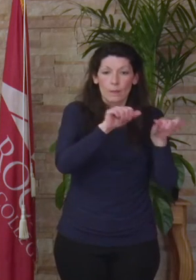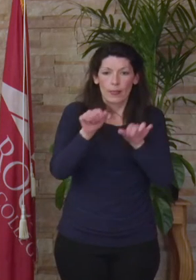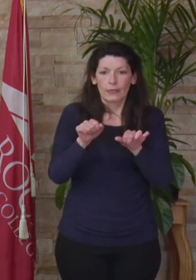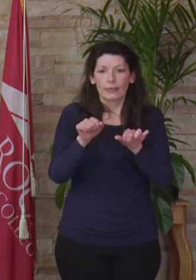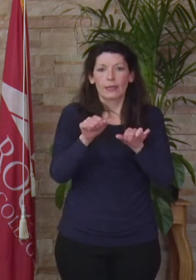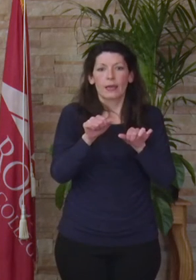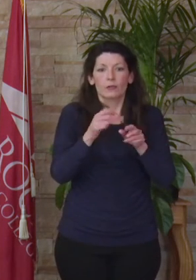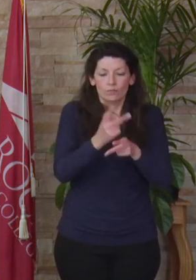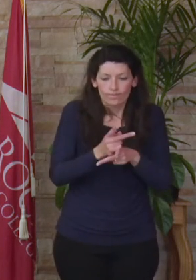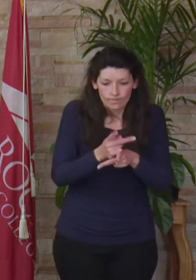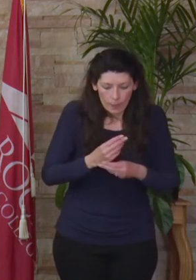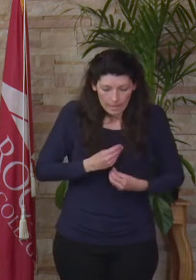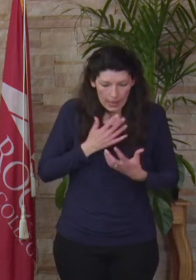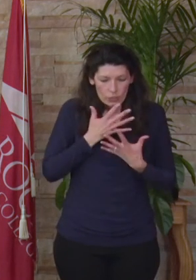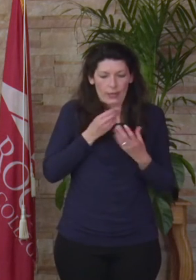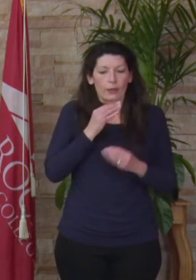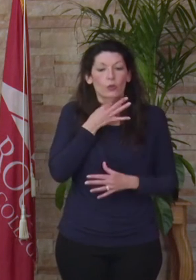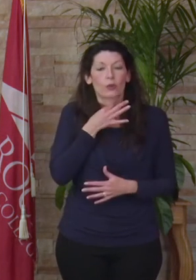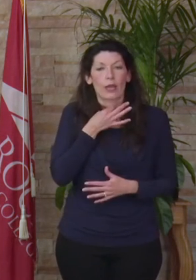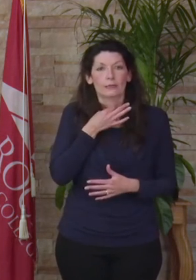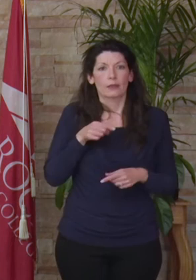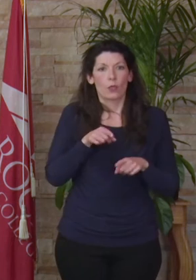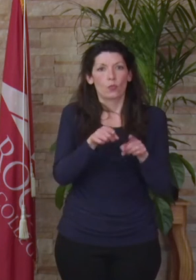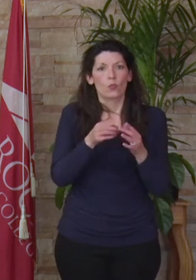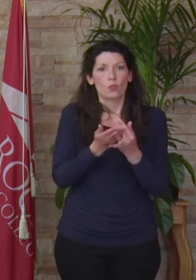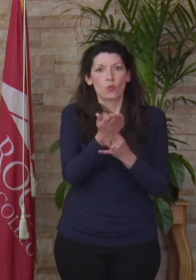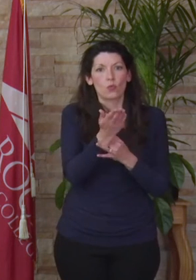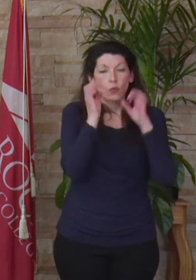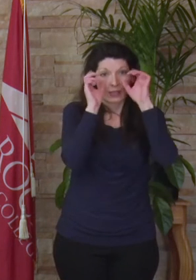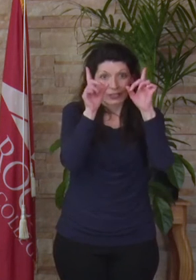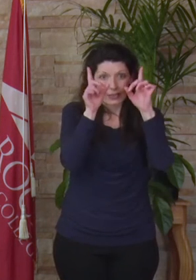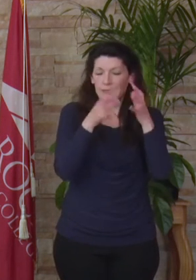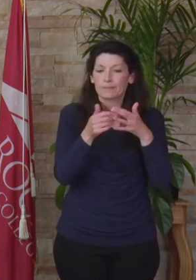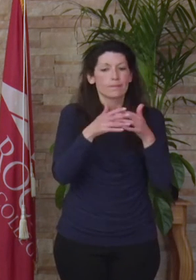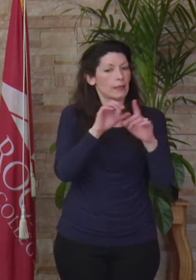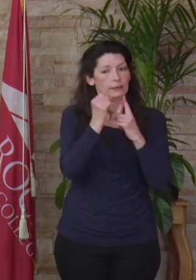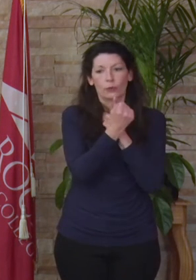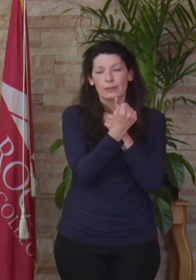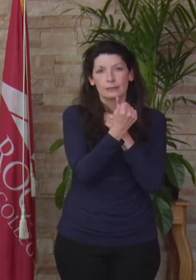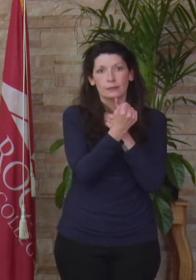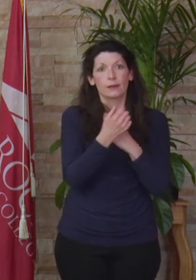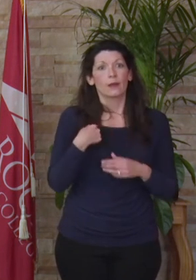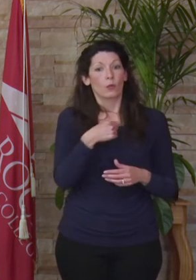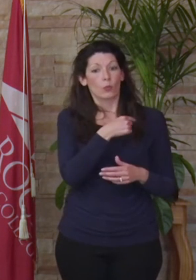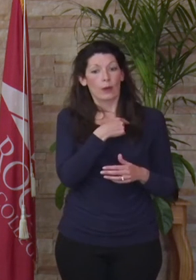passions and our curiosities through education, despite circumstance. We move forward together